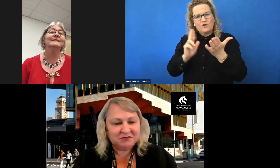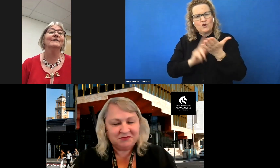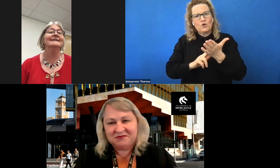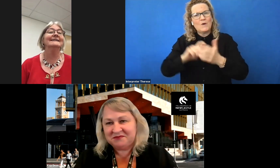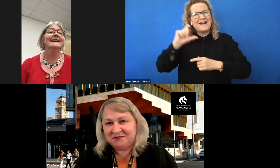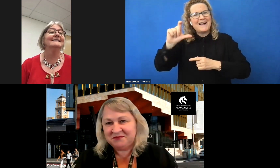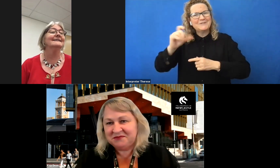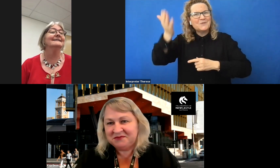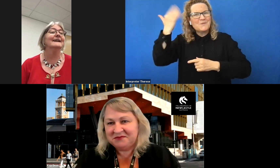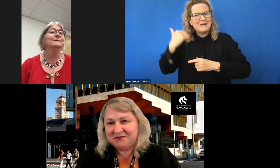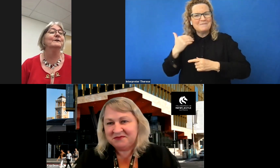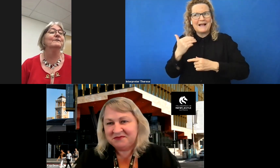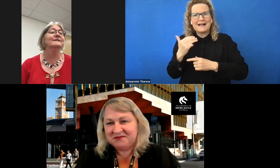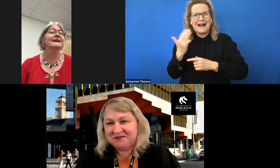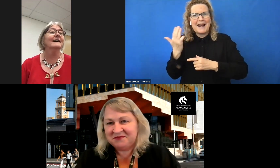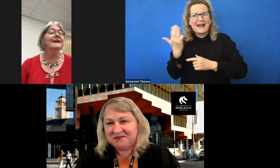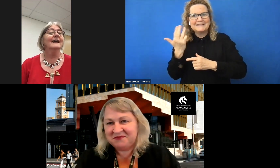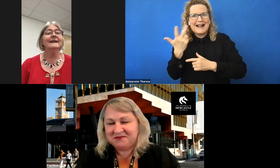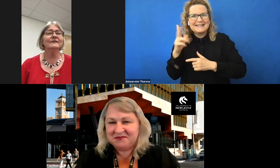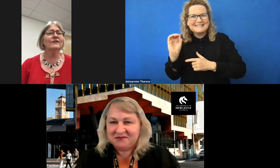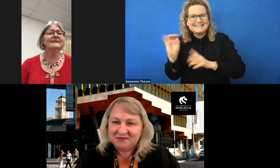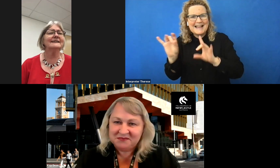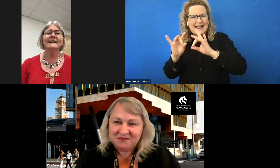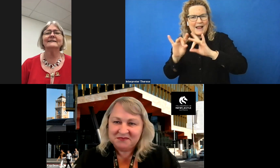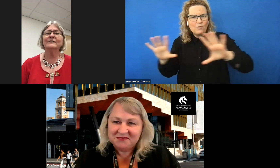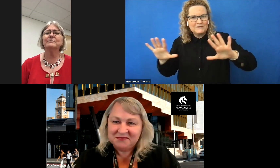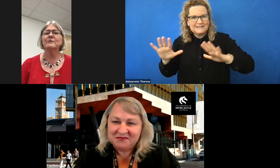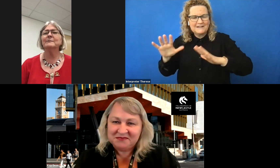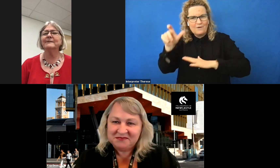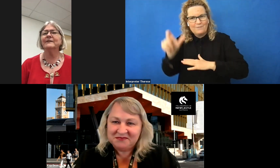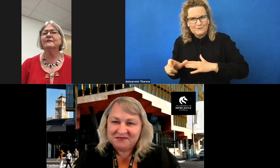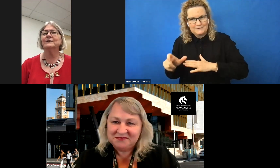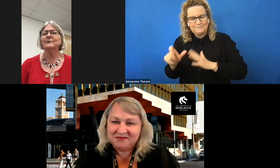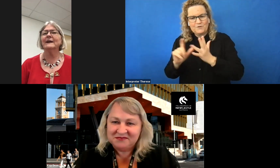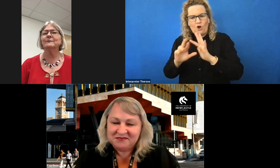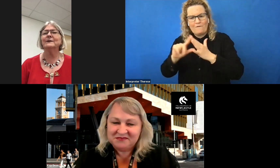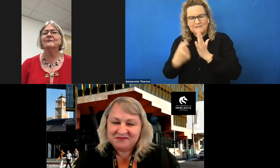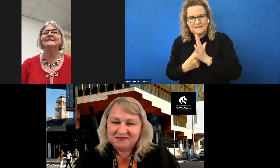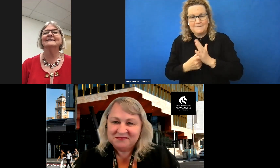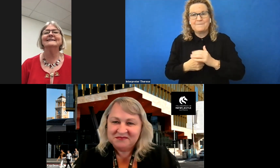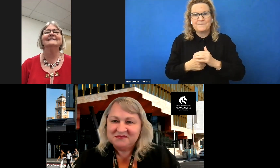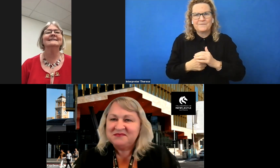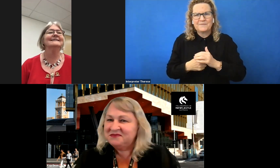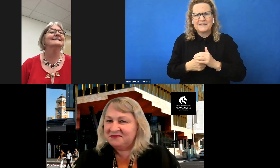1980 as an equity officer. And in 1980 there would probably be very few equity officers in existence.